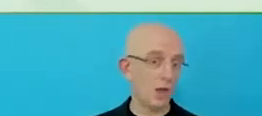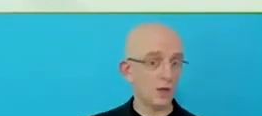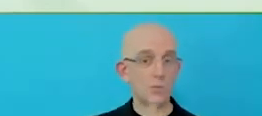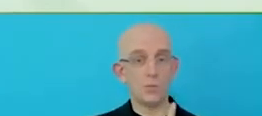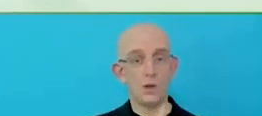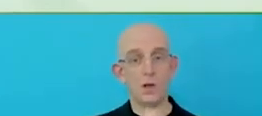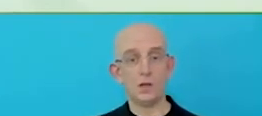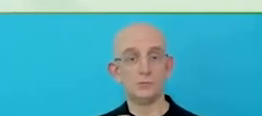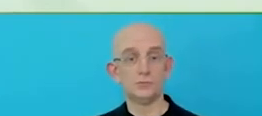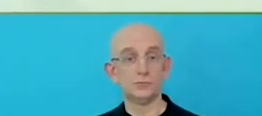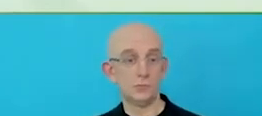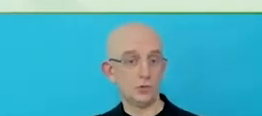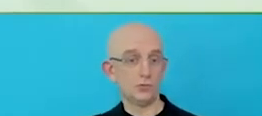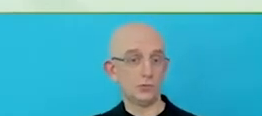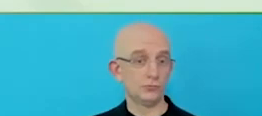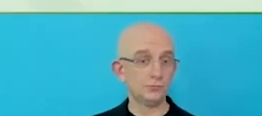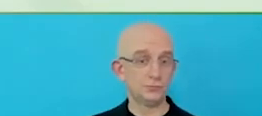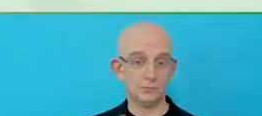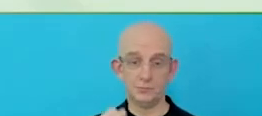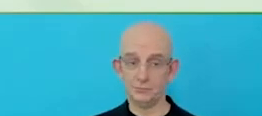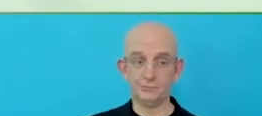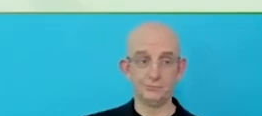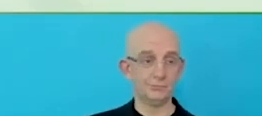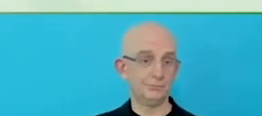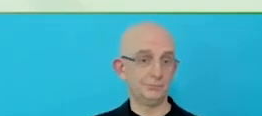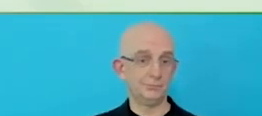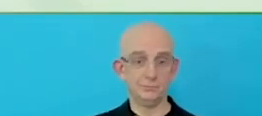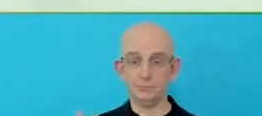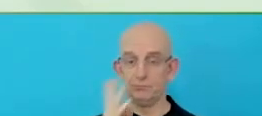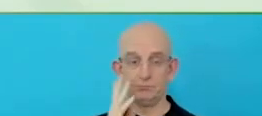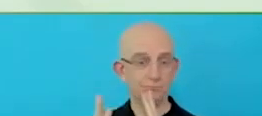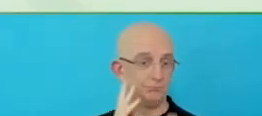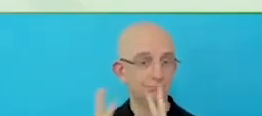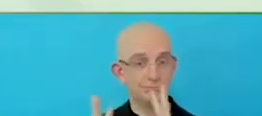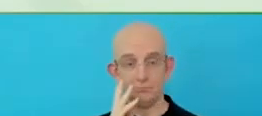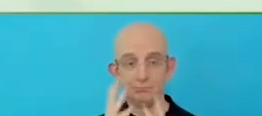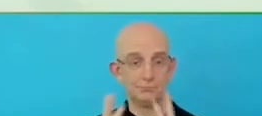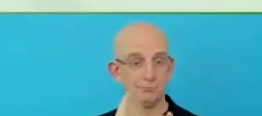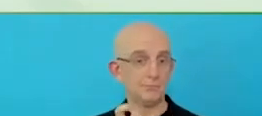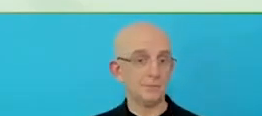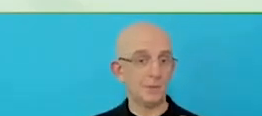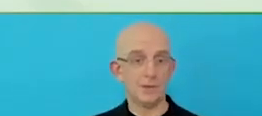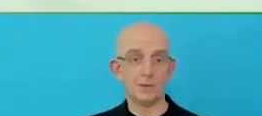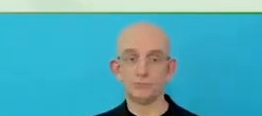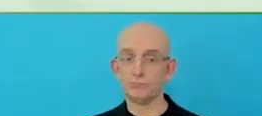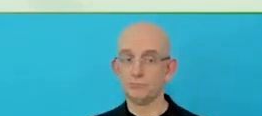We are just inner journey, overall, to be the most accessible brand we can be.